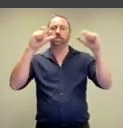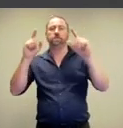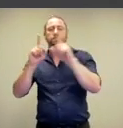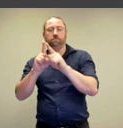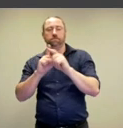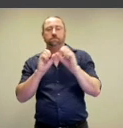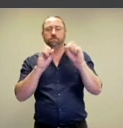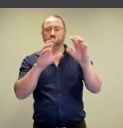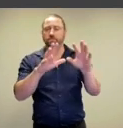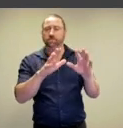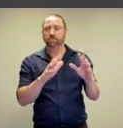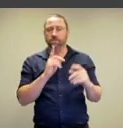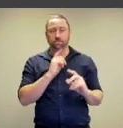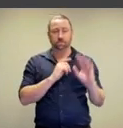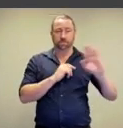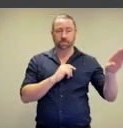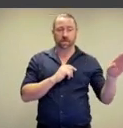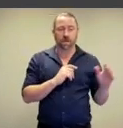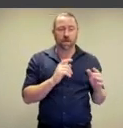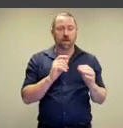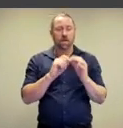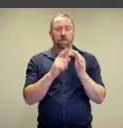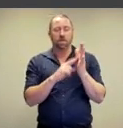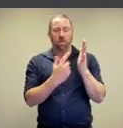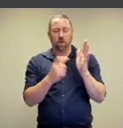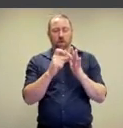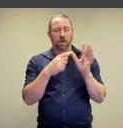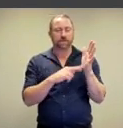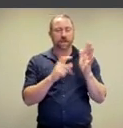conditions so in Bernd and Hilla Becher's photographs,